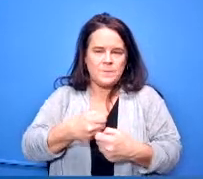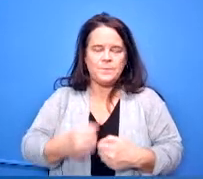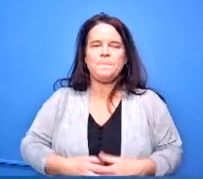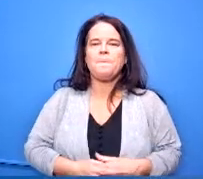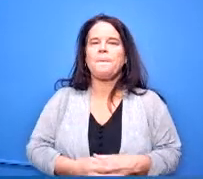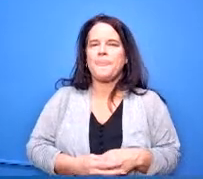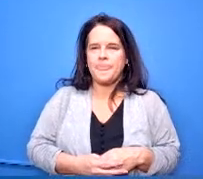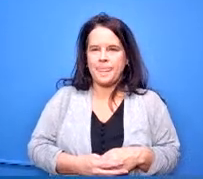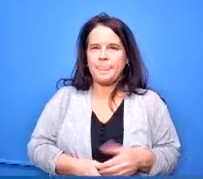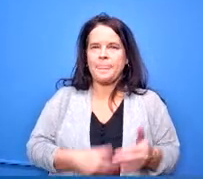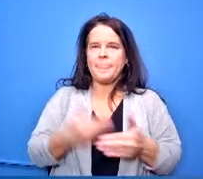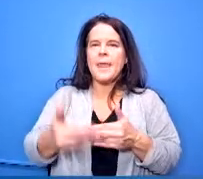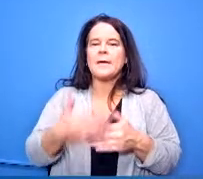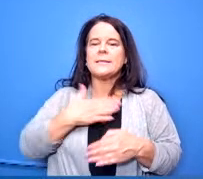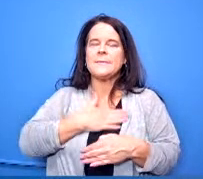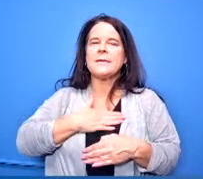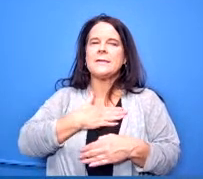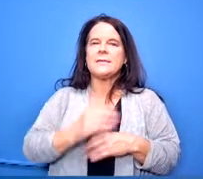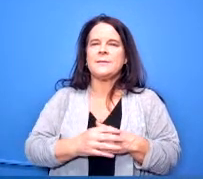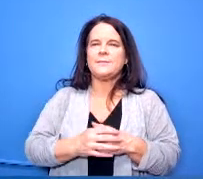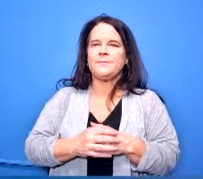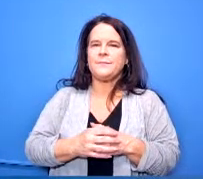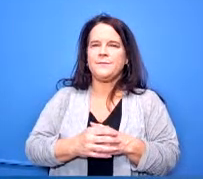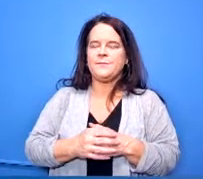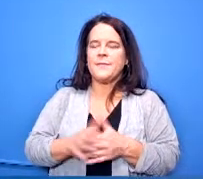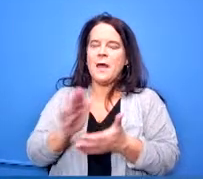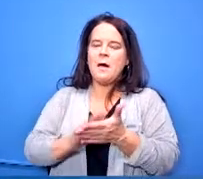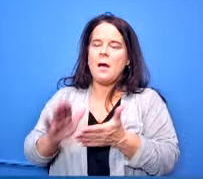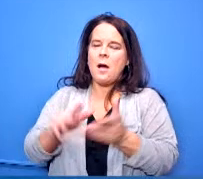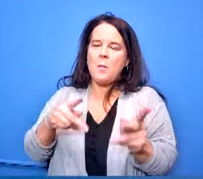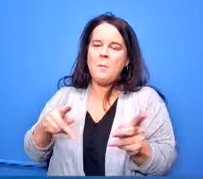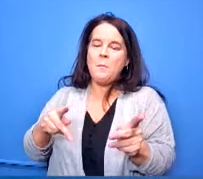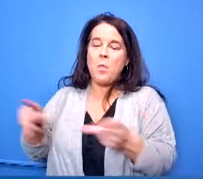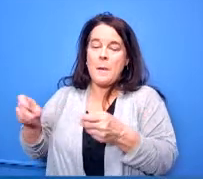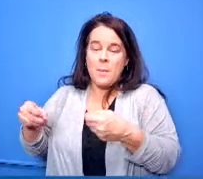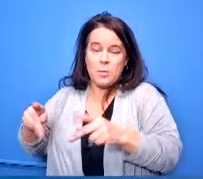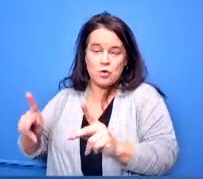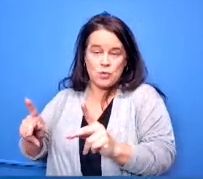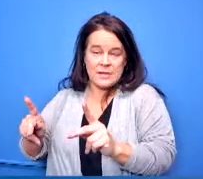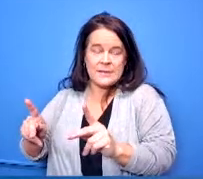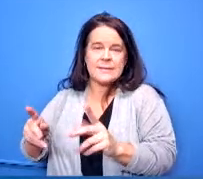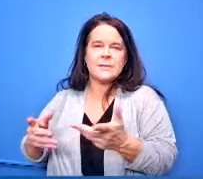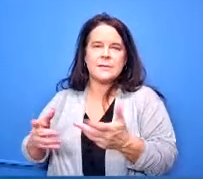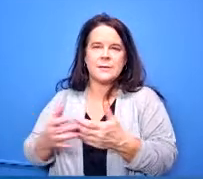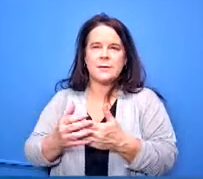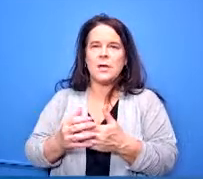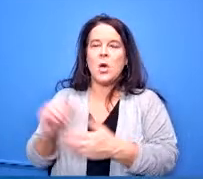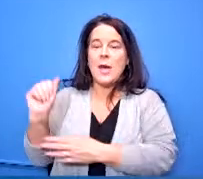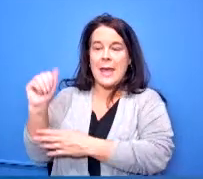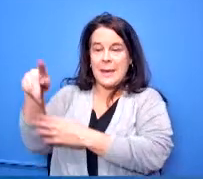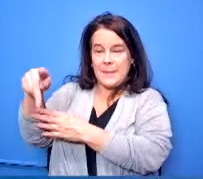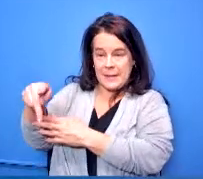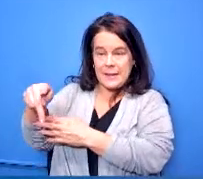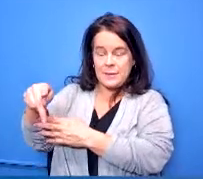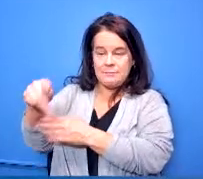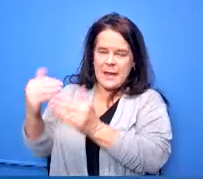next slide please college prep opportunities advanced placement currently is offered into two